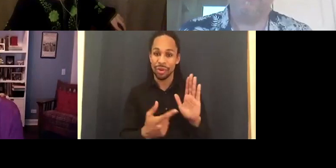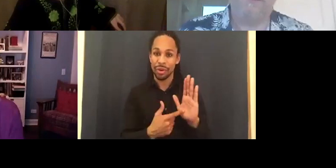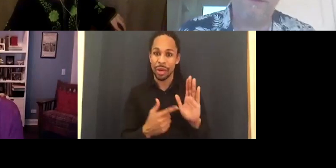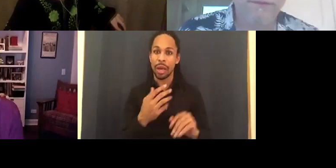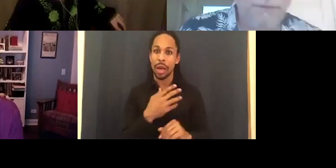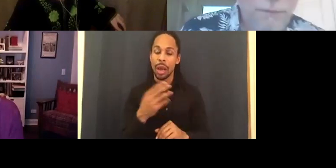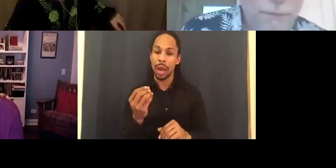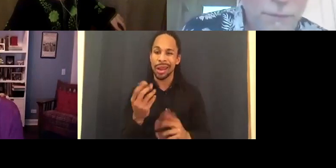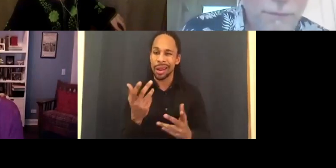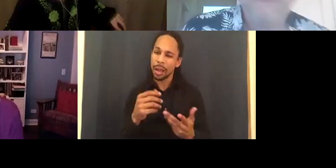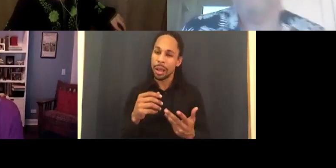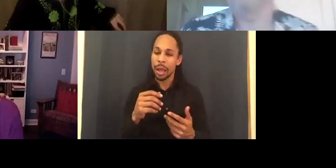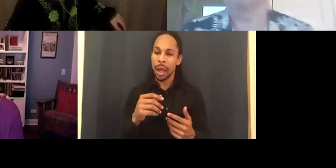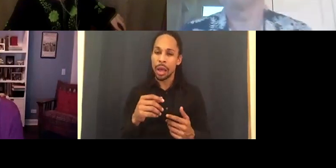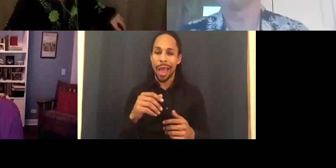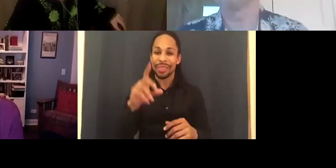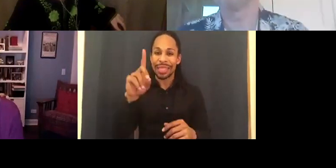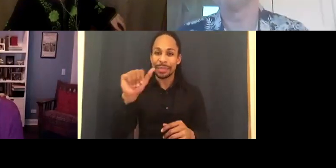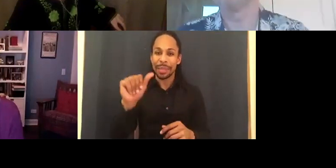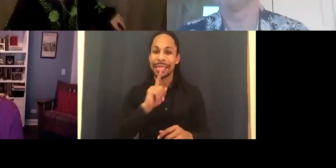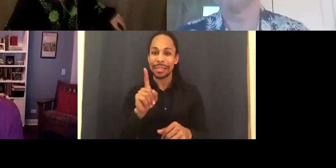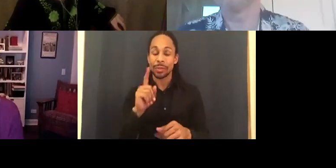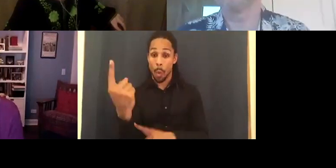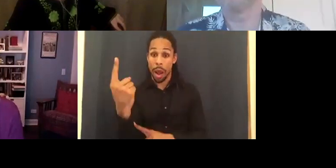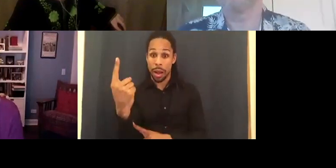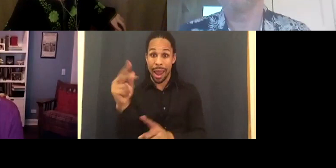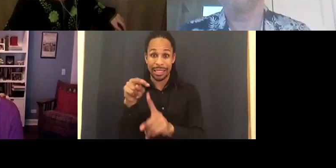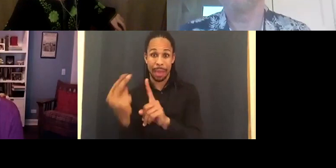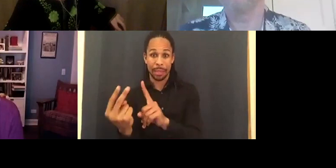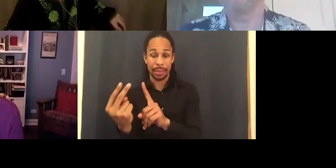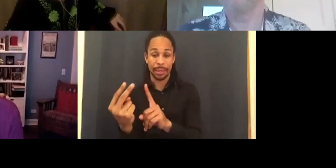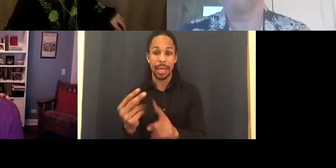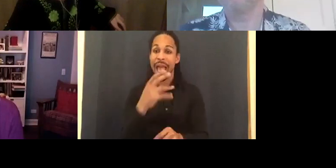is just one aspect. It might affect other aspects.